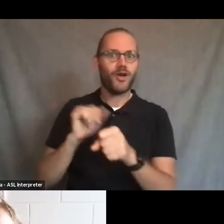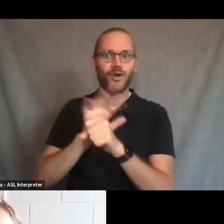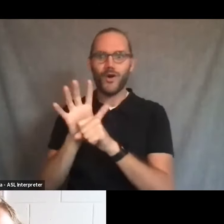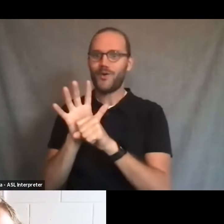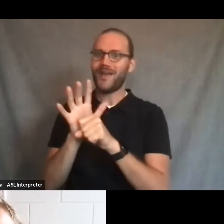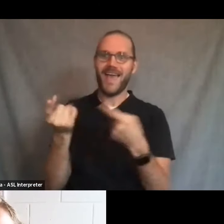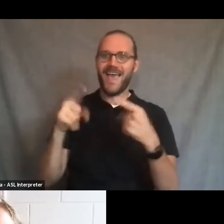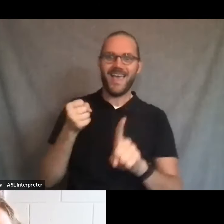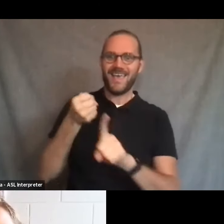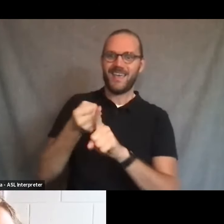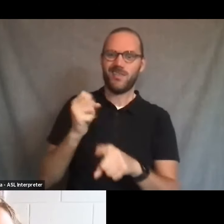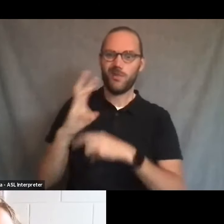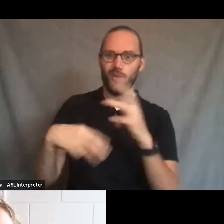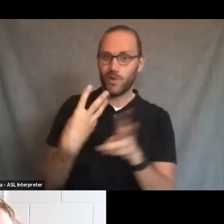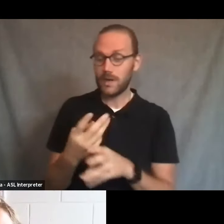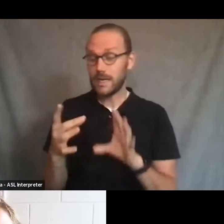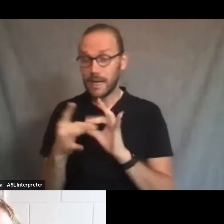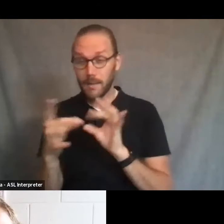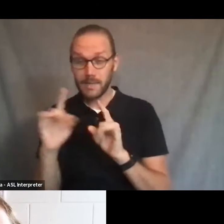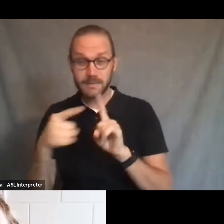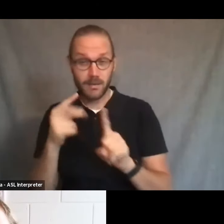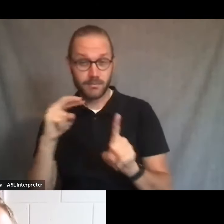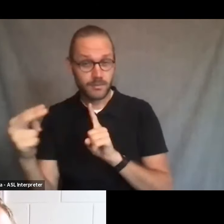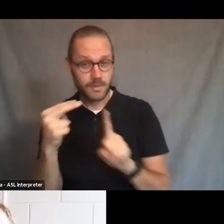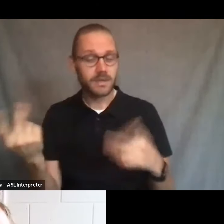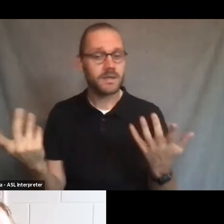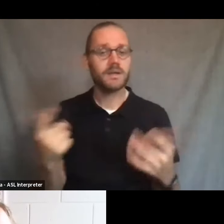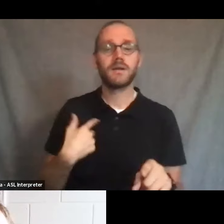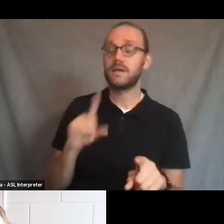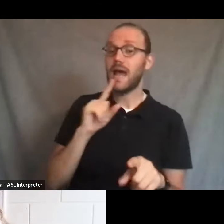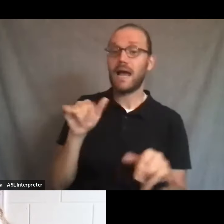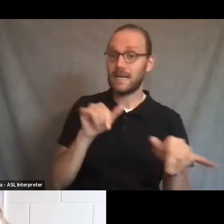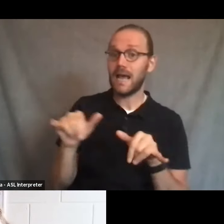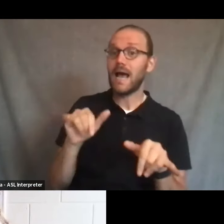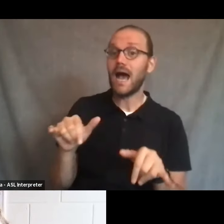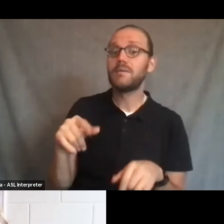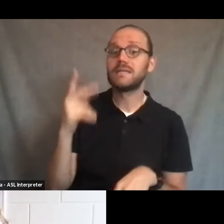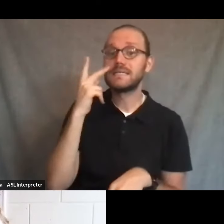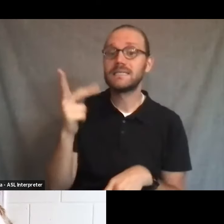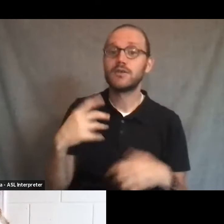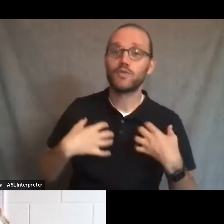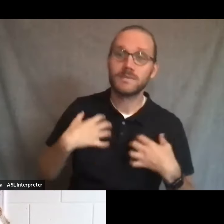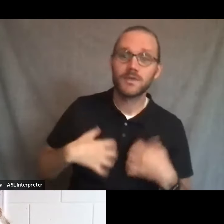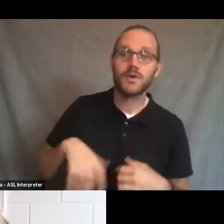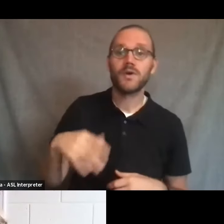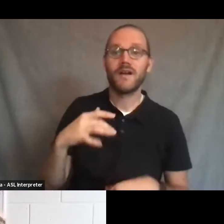So any comments on that? Yeah, you know, it's not uncommon to see a lot of respiratory viruses this time of year.